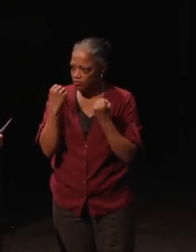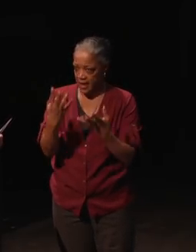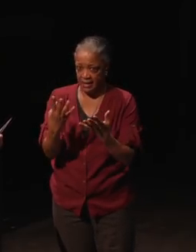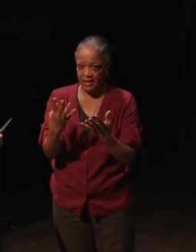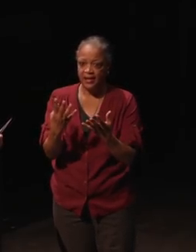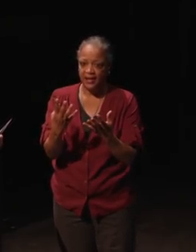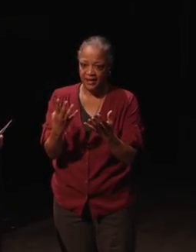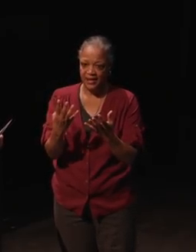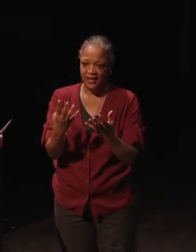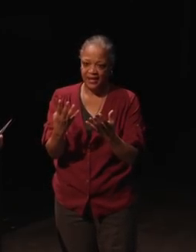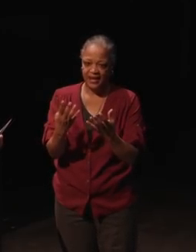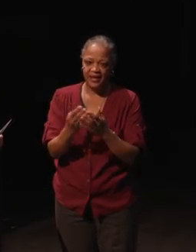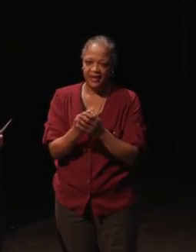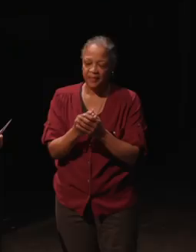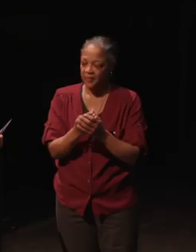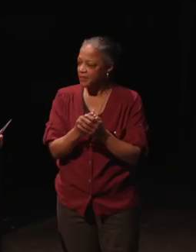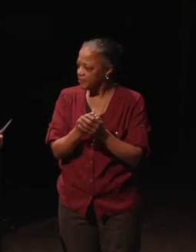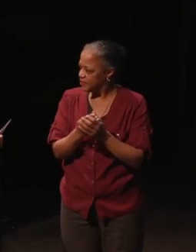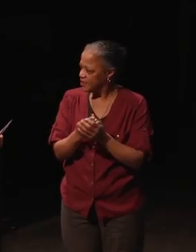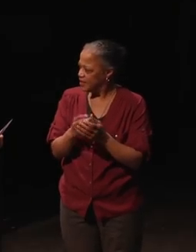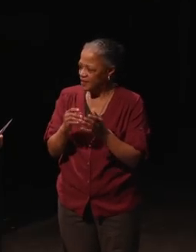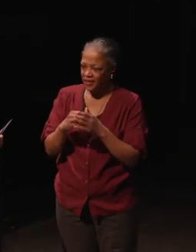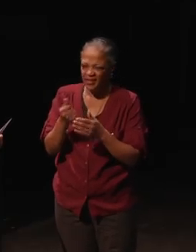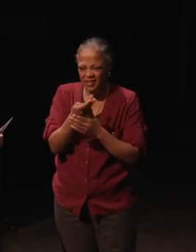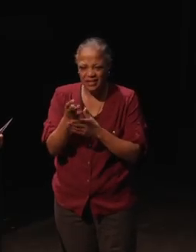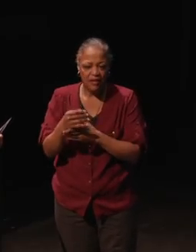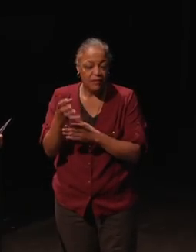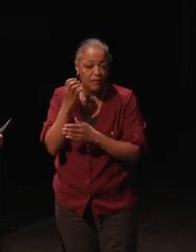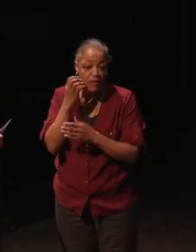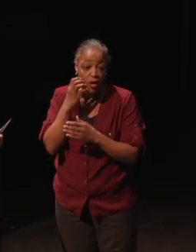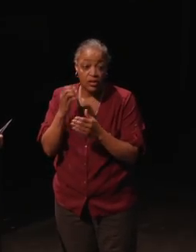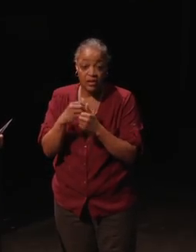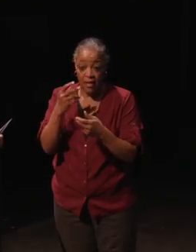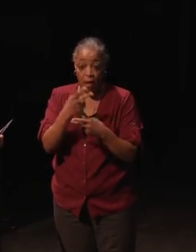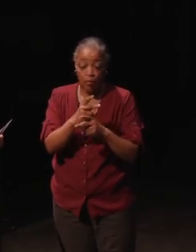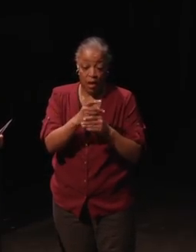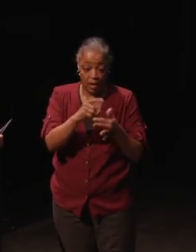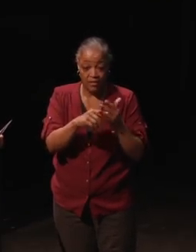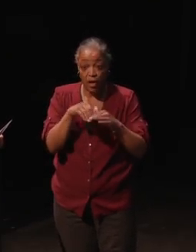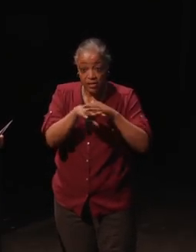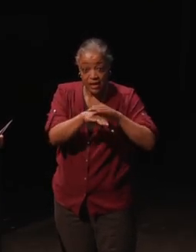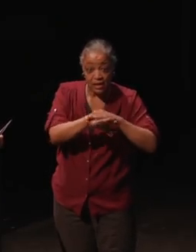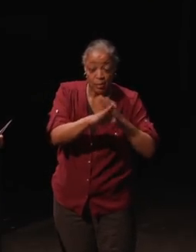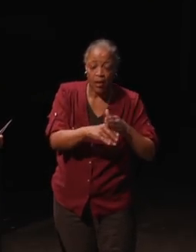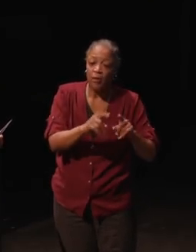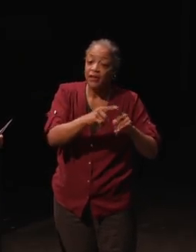there are several phones within their product line that are accessible at different price points.